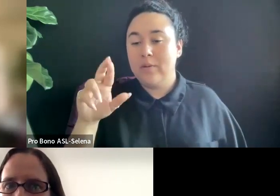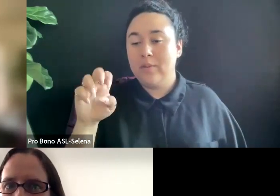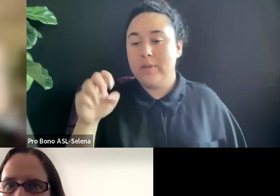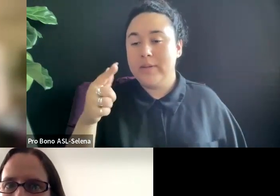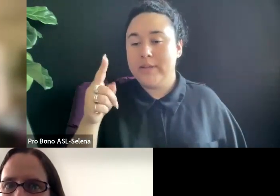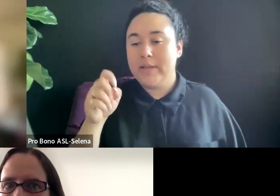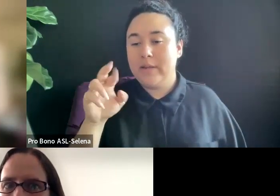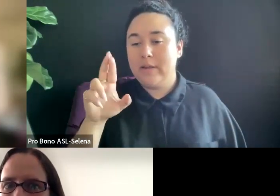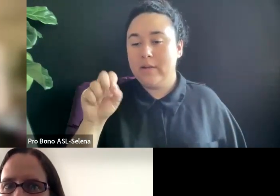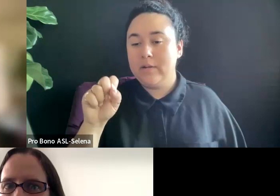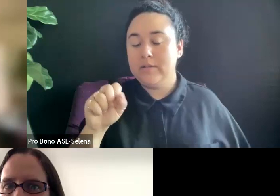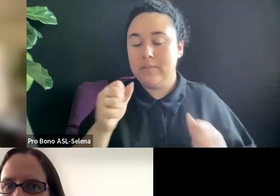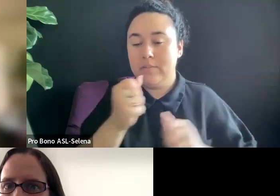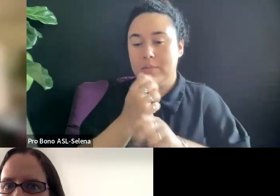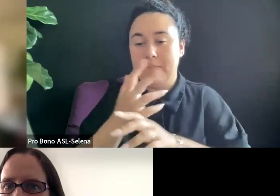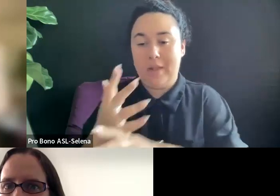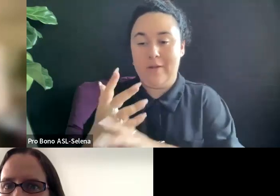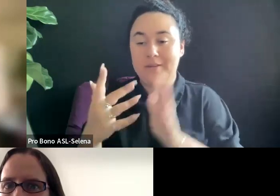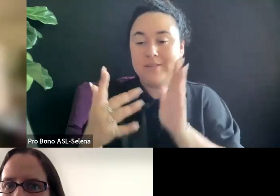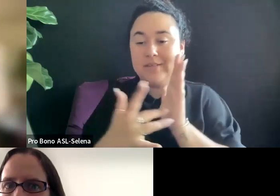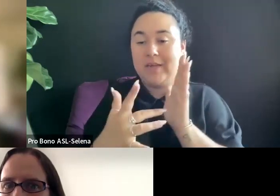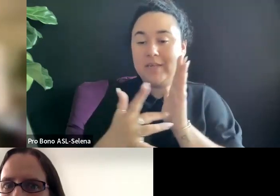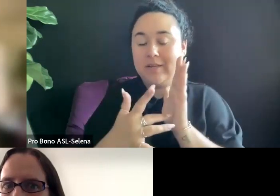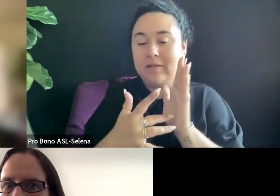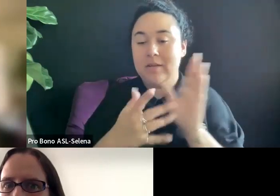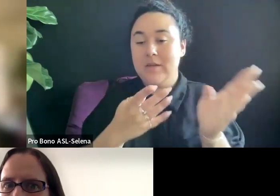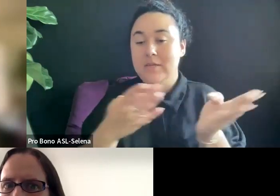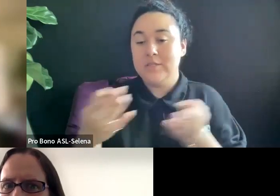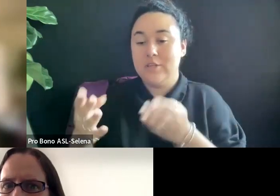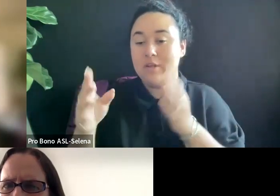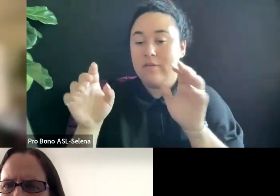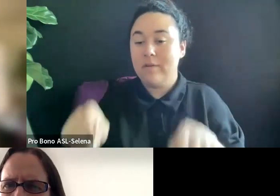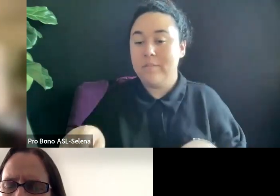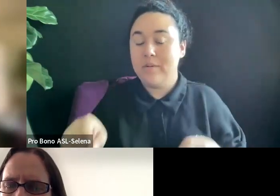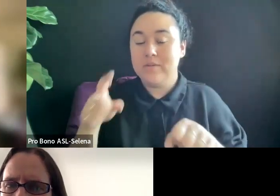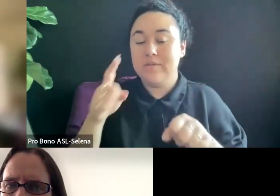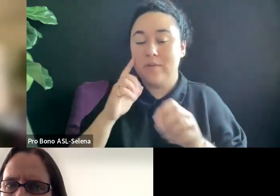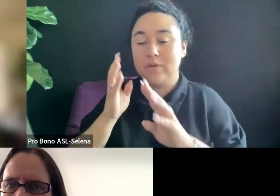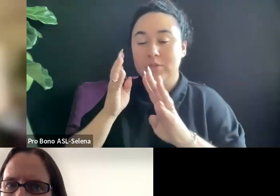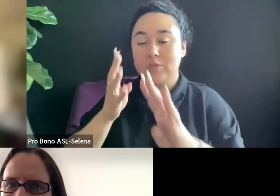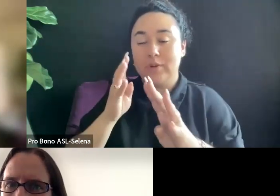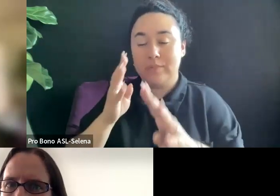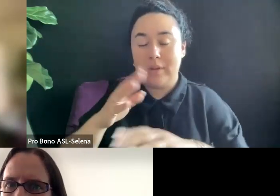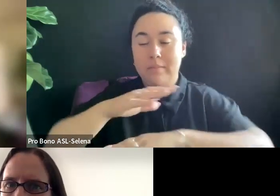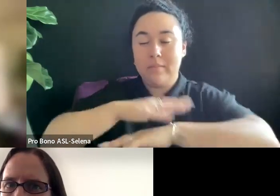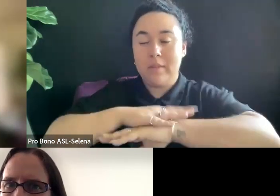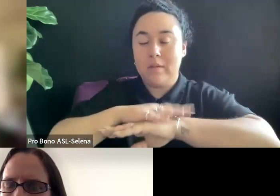STREAMING PLATFORMS. ARE THEY NO LONGER RELIABLE TO ALSO GET YOUR FILM ACCEPTED INTO THOSE PLATFORMS?